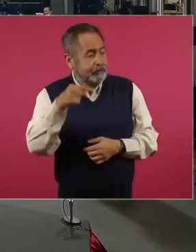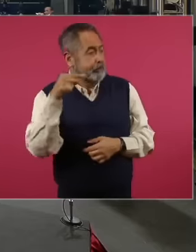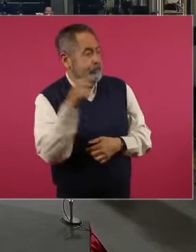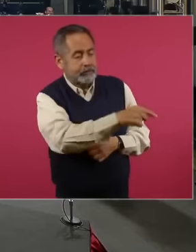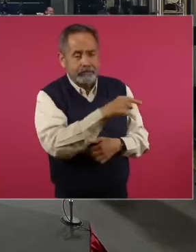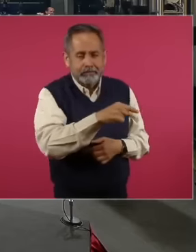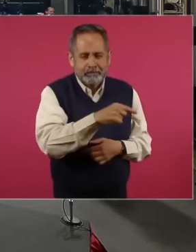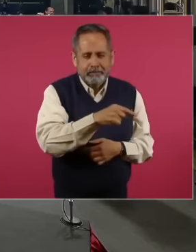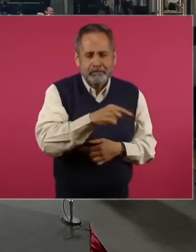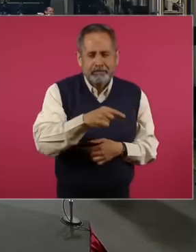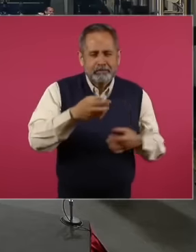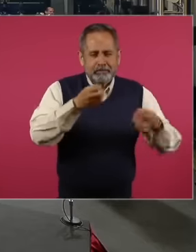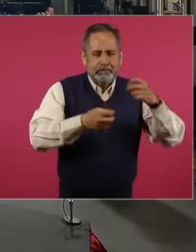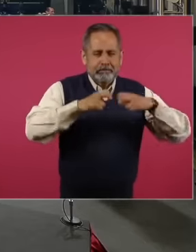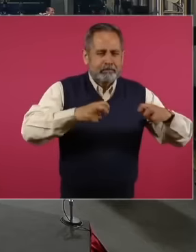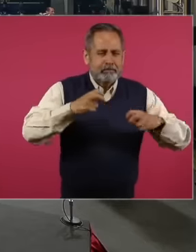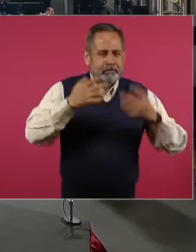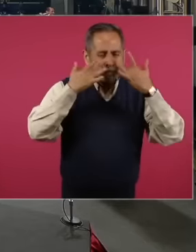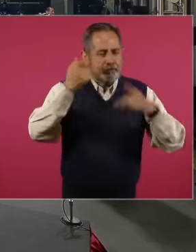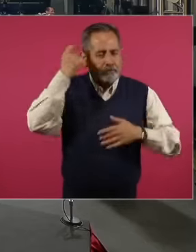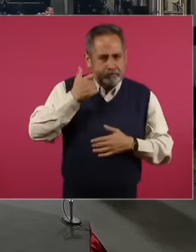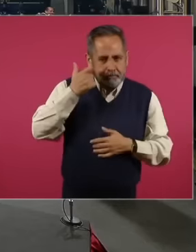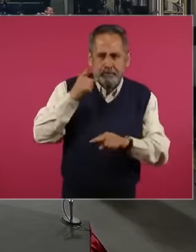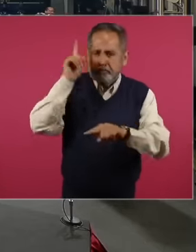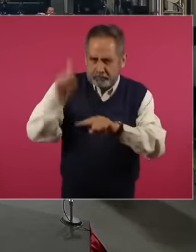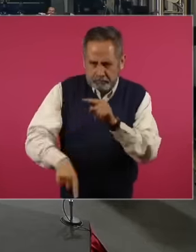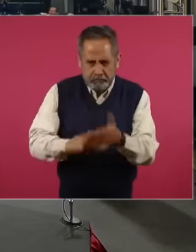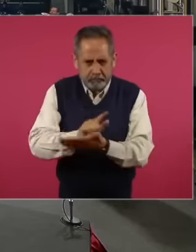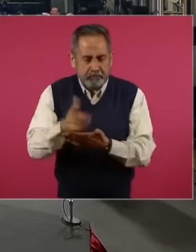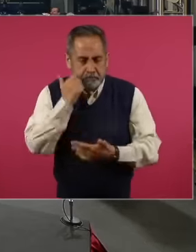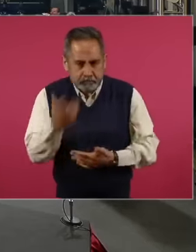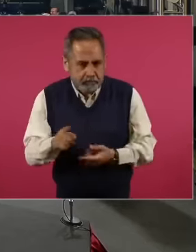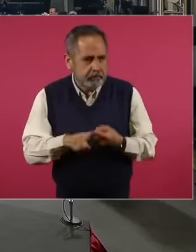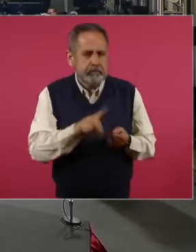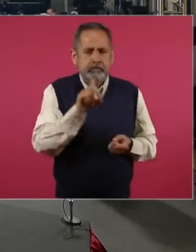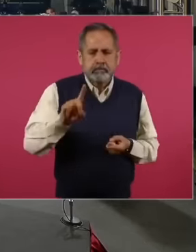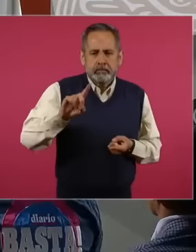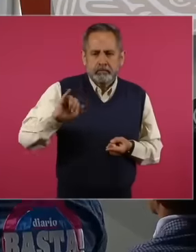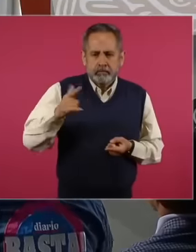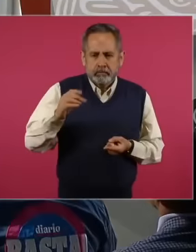Well, it is known that this is not only the case of Diego Balades but also according to